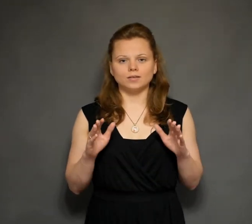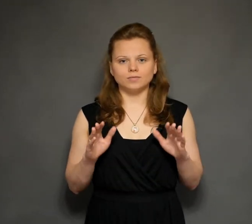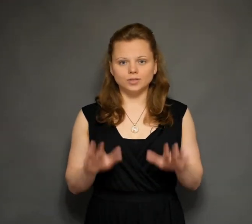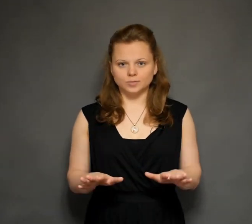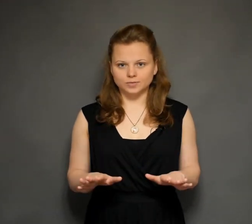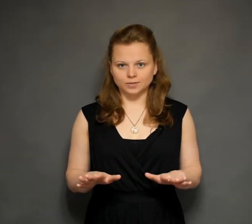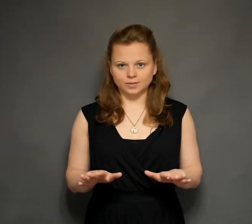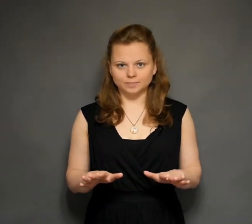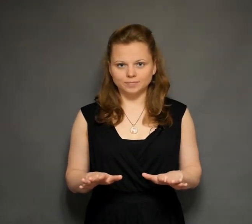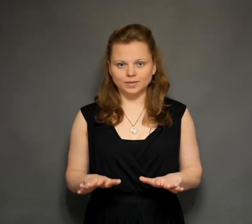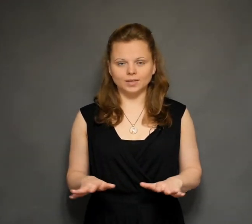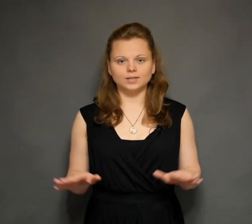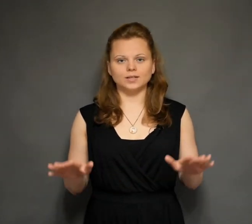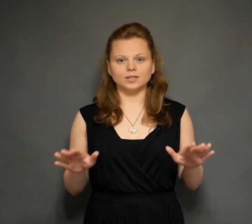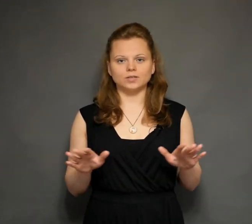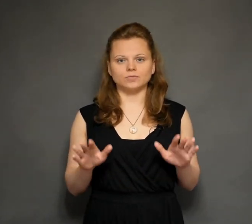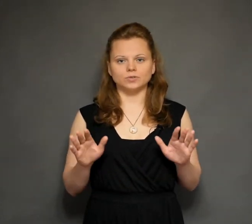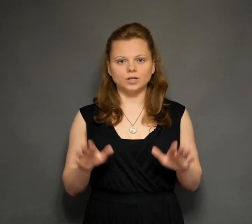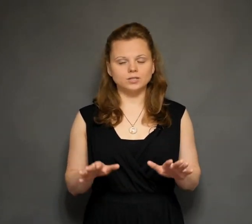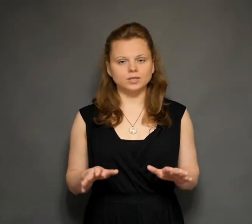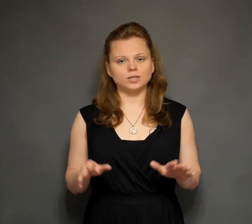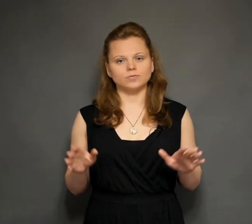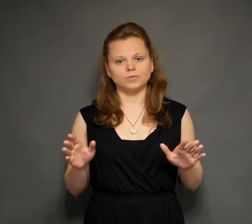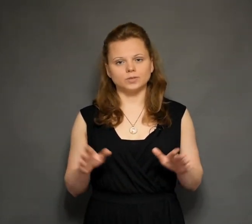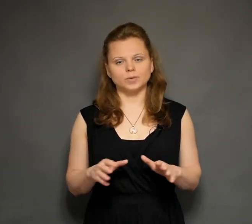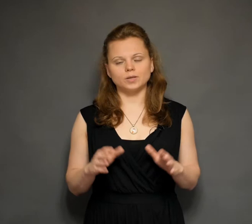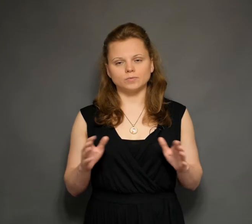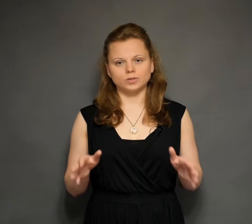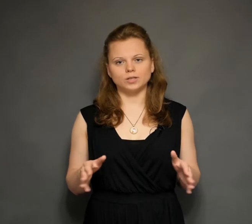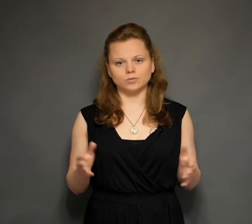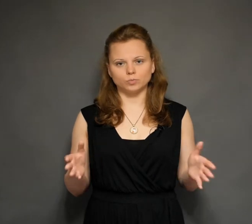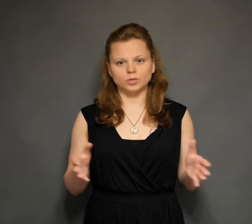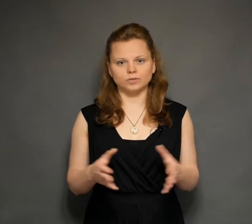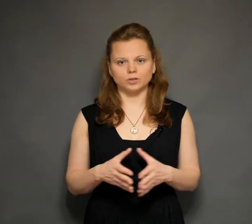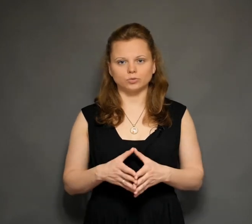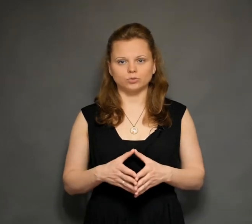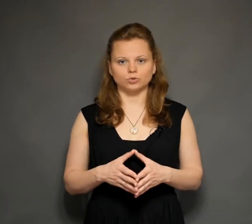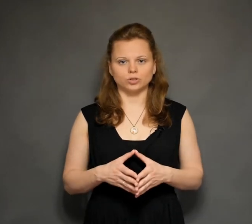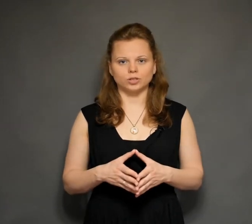departmental This archive registrar, FSB Archives / MIA Firstly